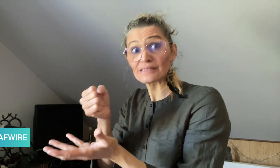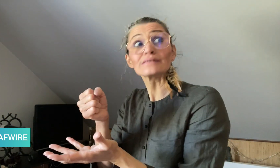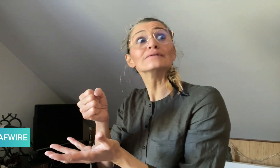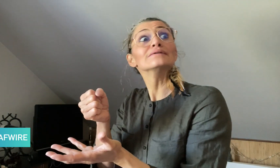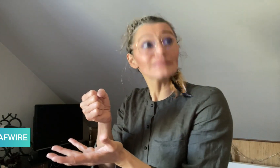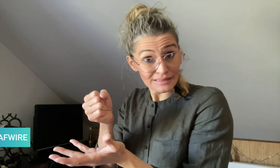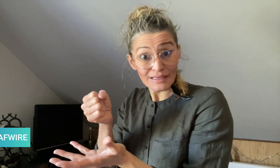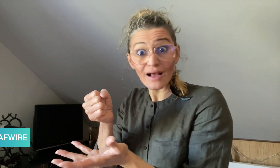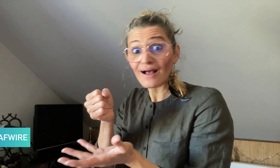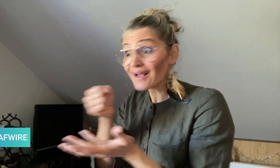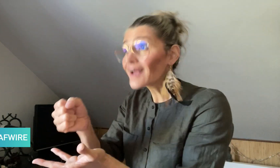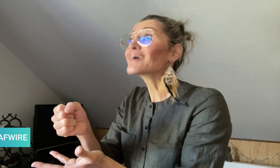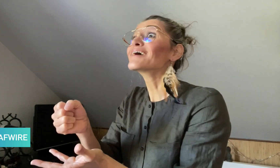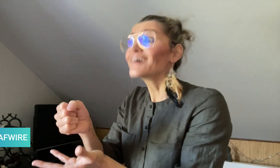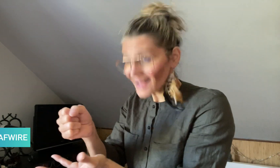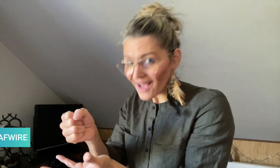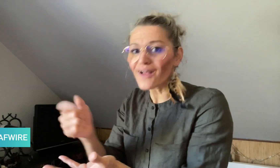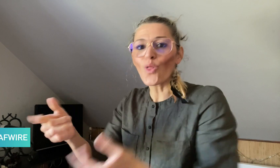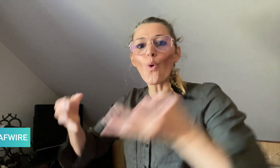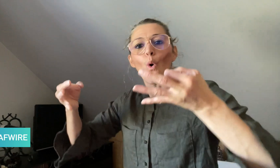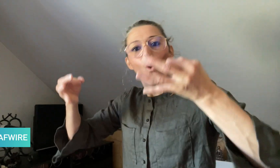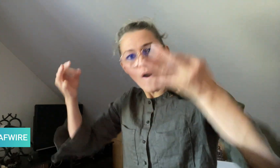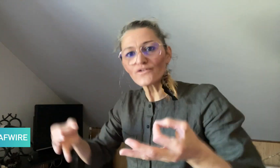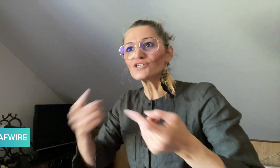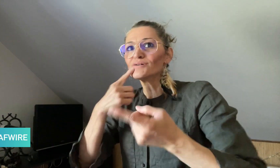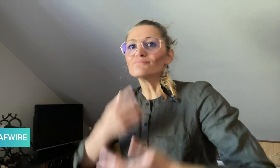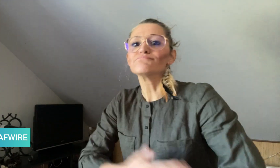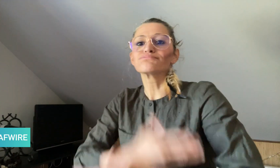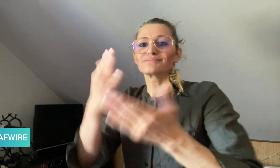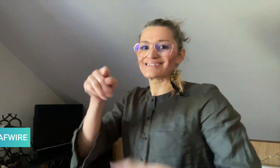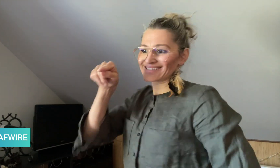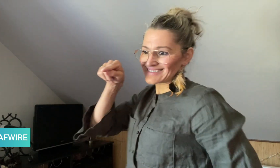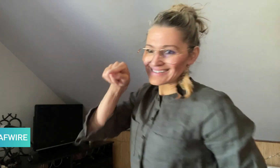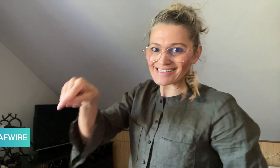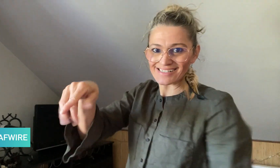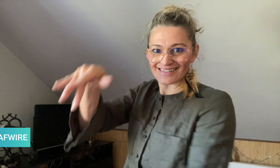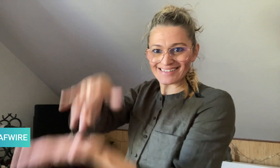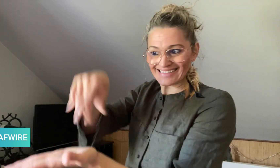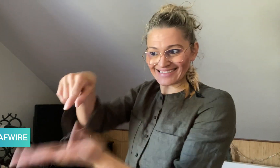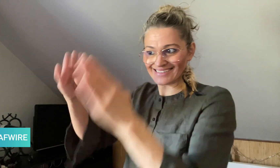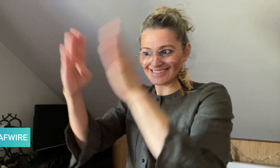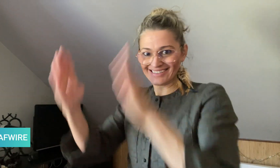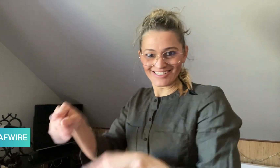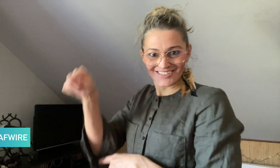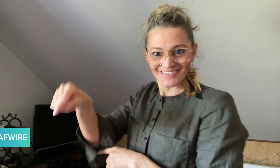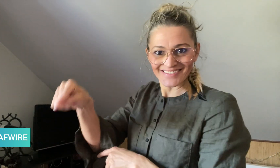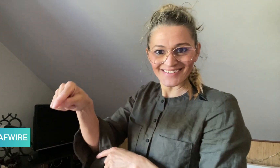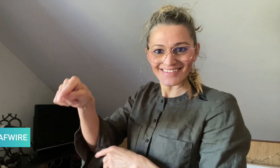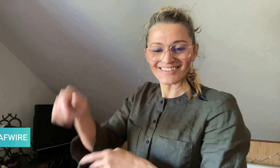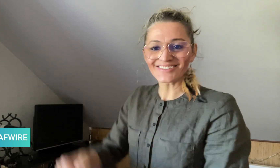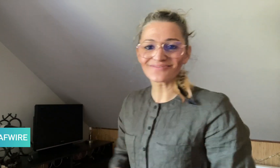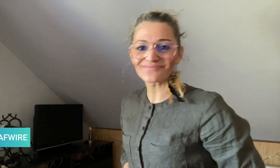funding before officially announcing the location.